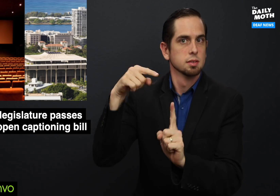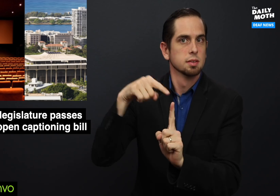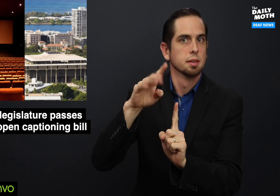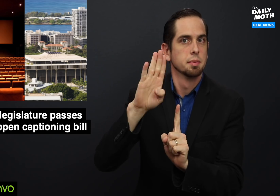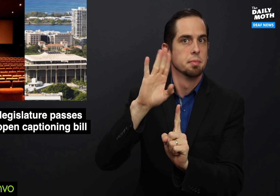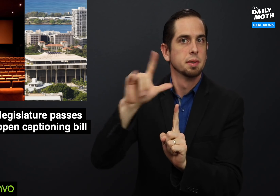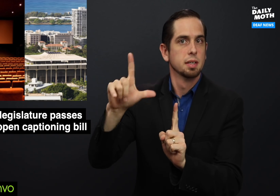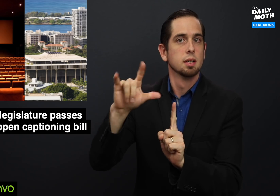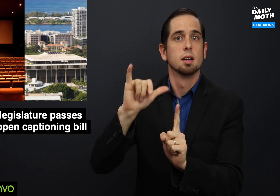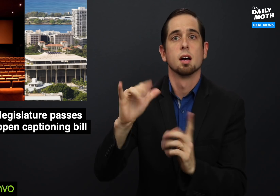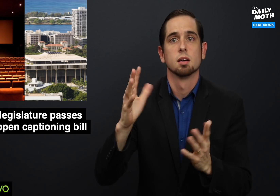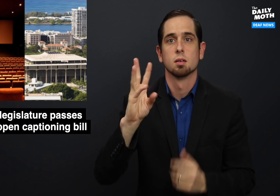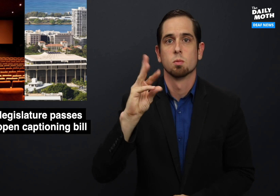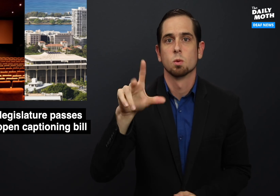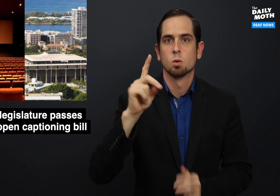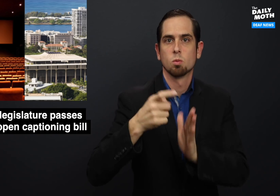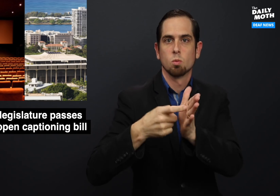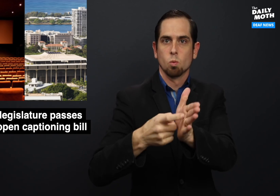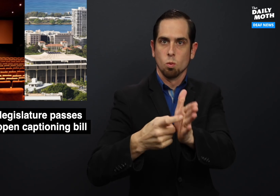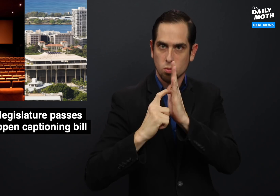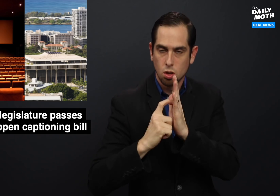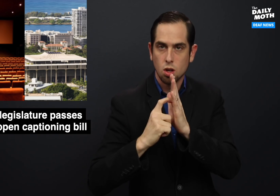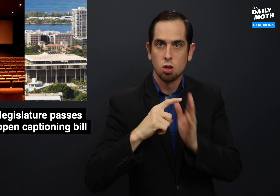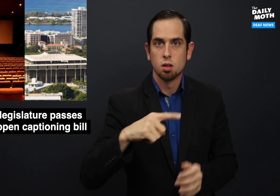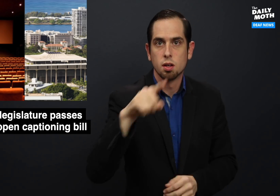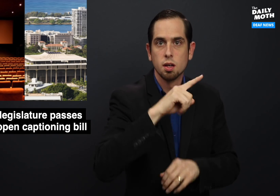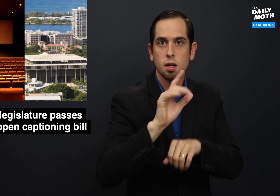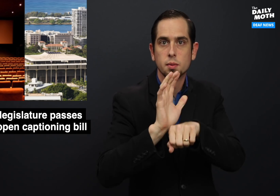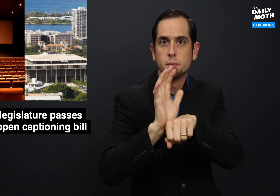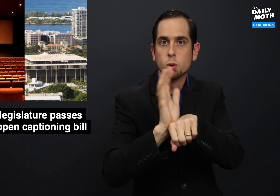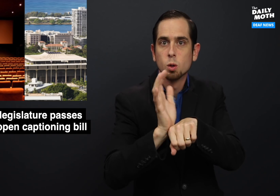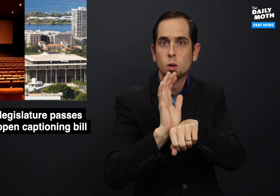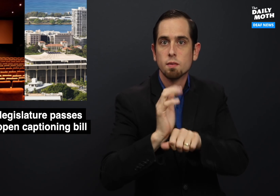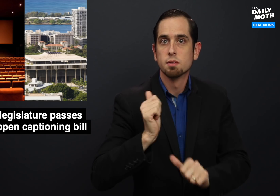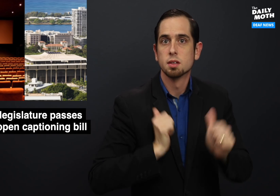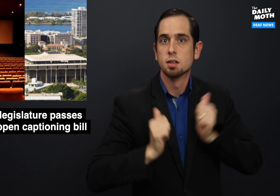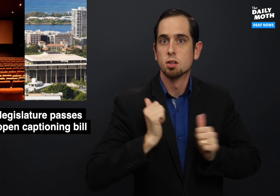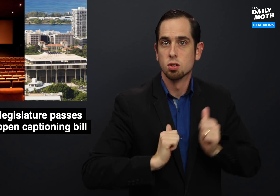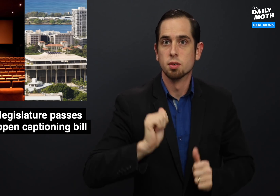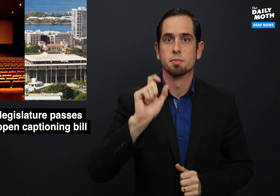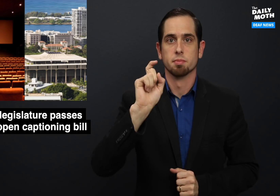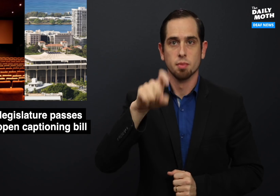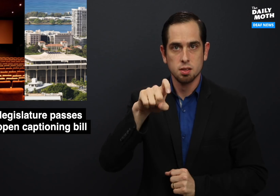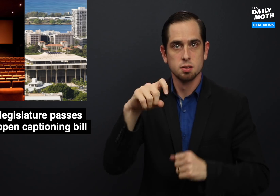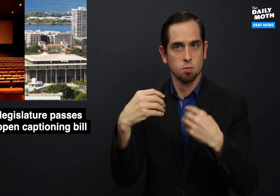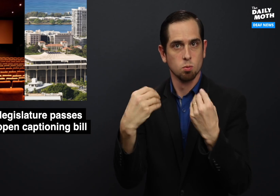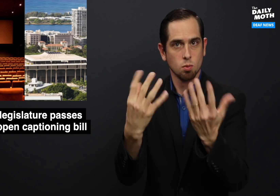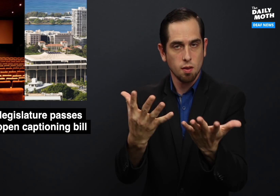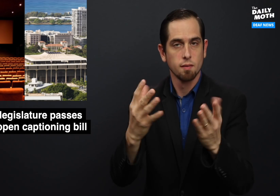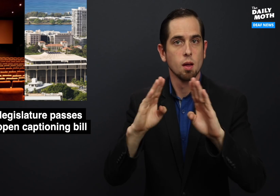a bill that would require movie theaters to provide